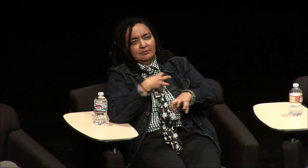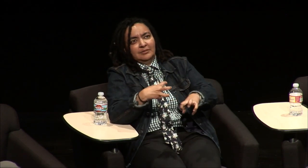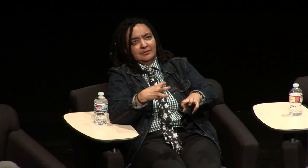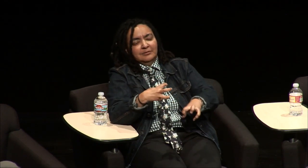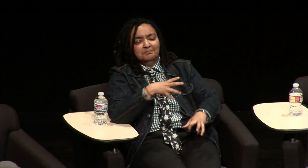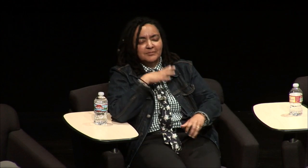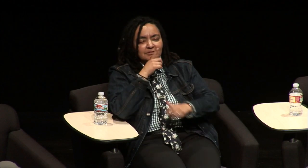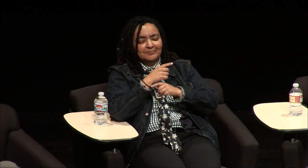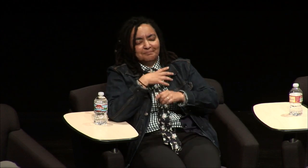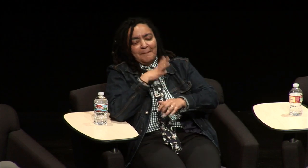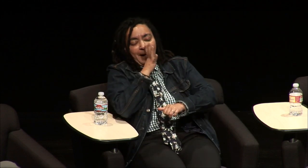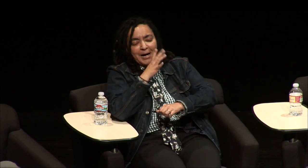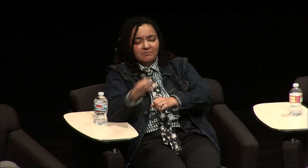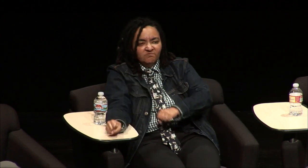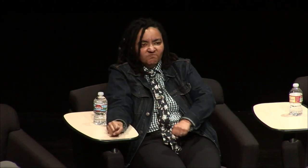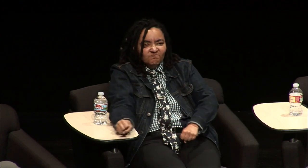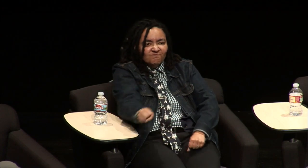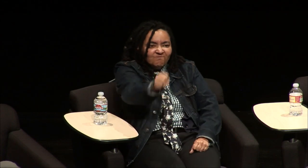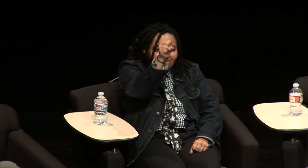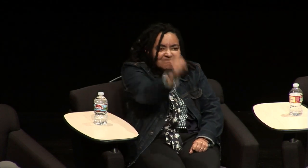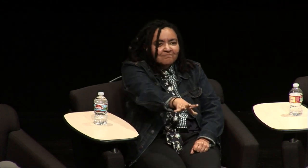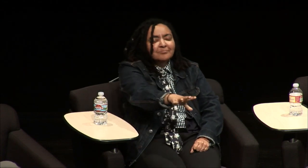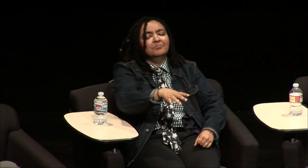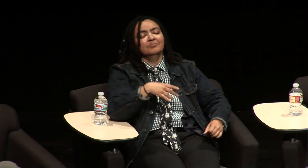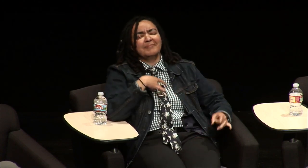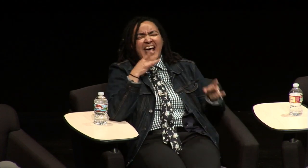hated theirs I still think of that that hatred I had for that speech therapy on